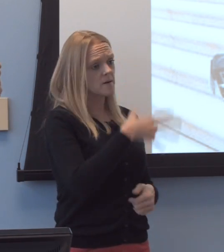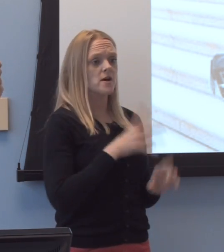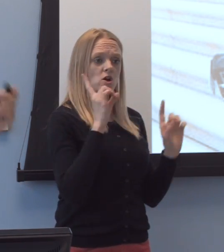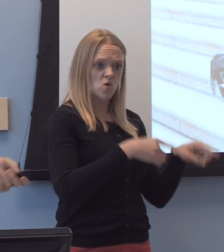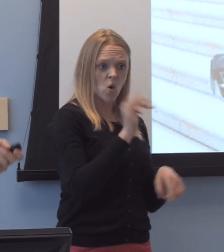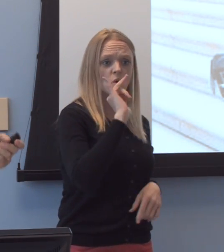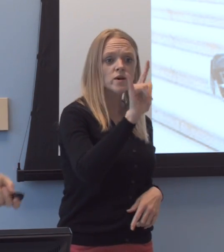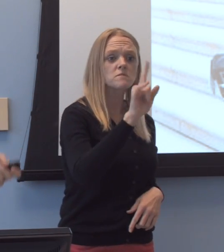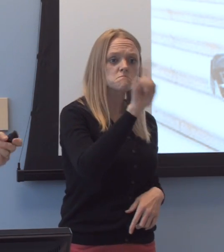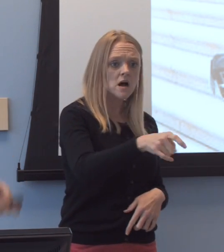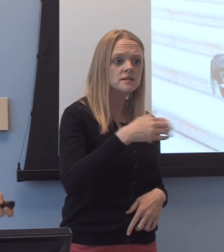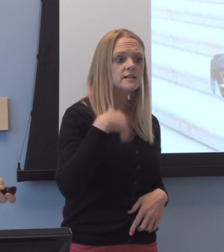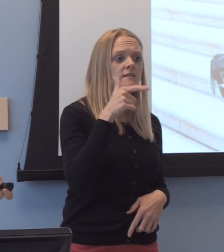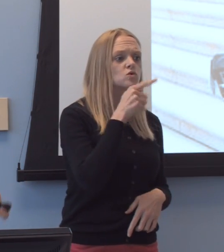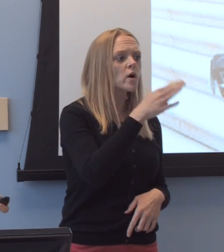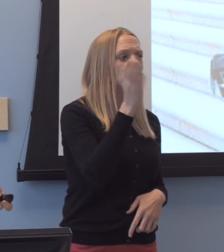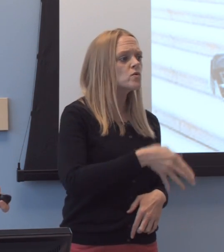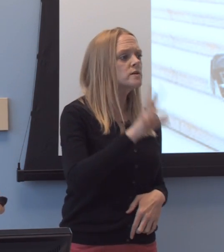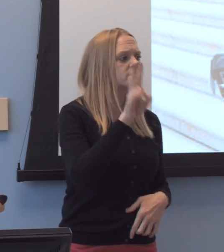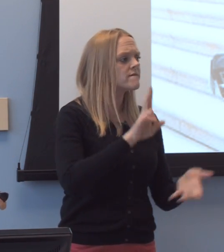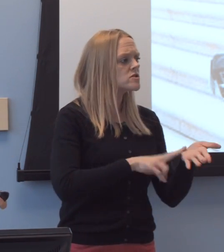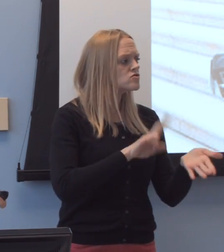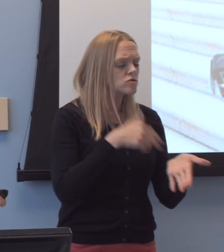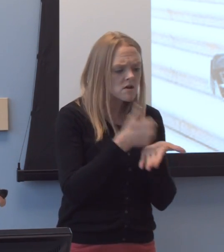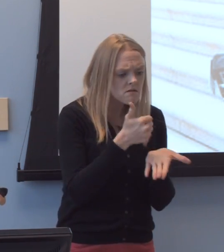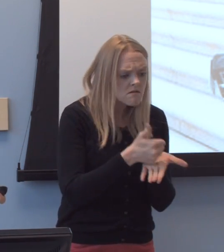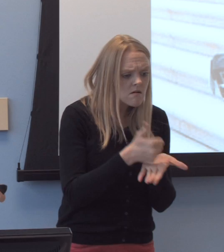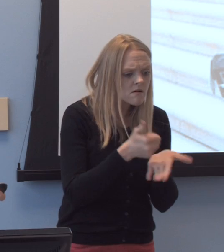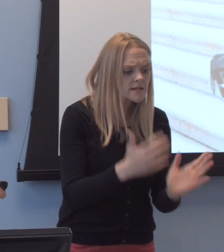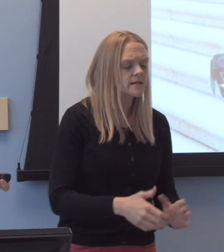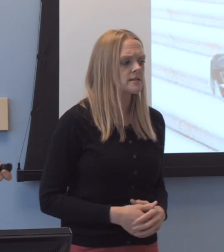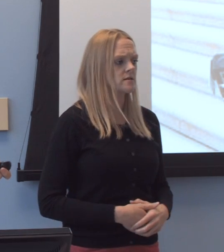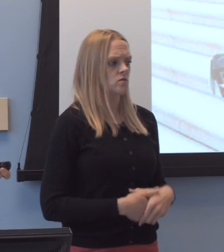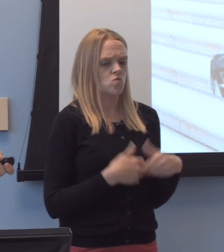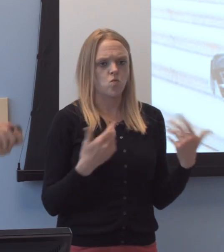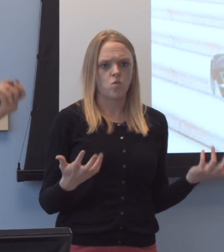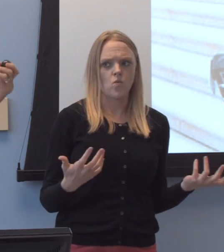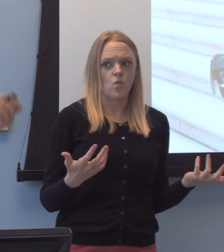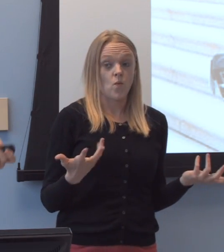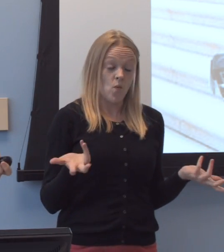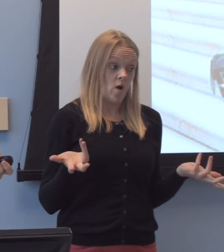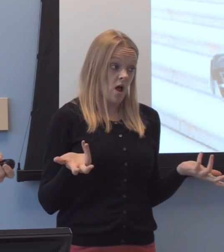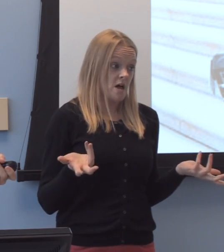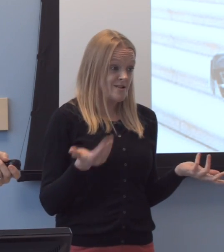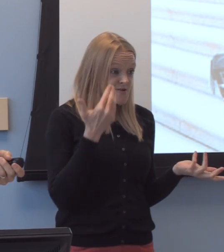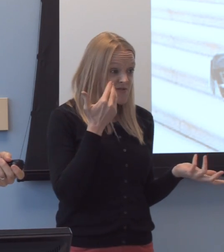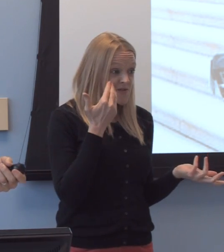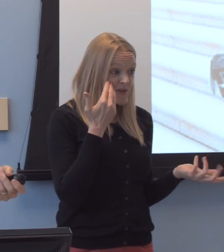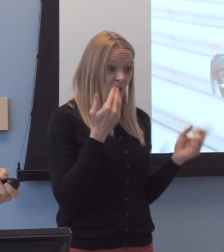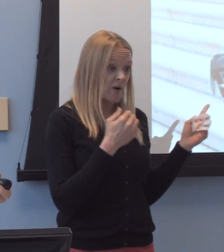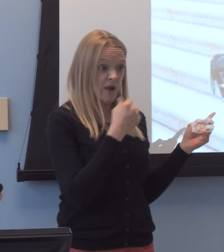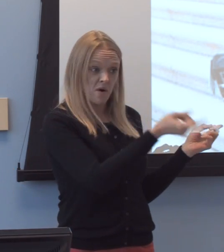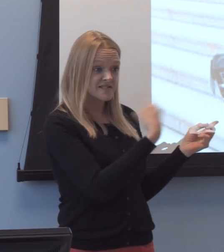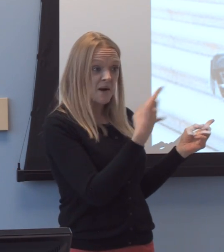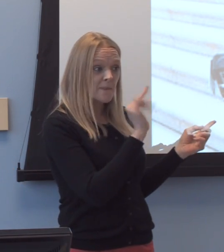"you're gonna have to have 24/7 nursing attendants." Well, you know, he wasn't gonna come to Illinois,